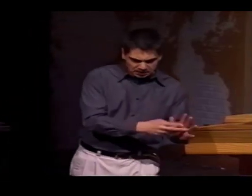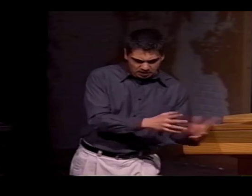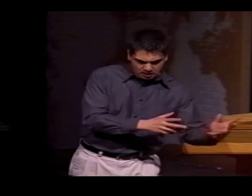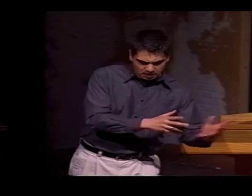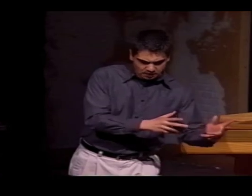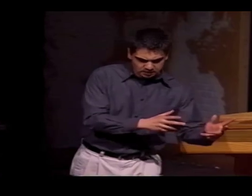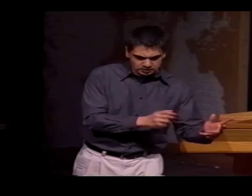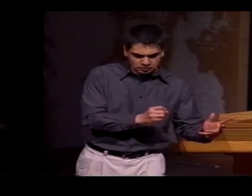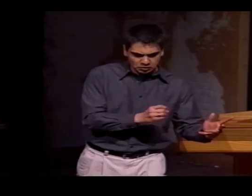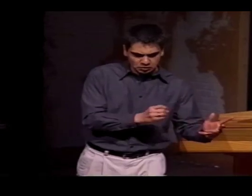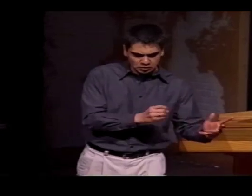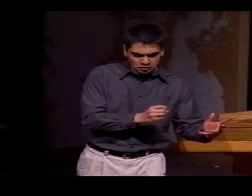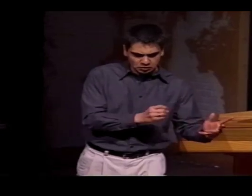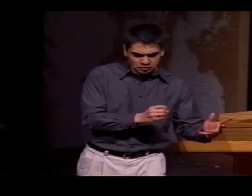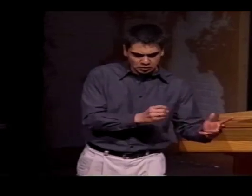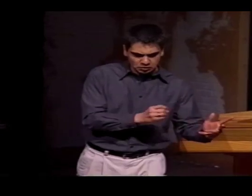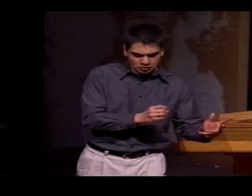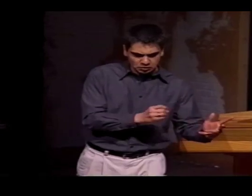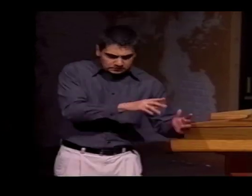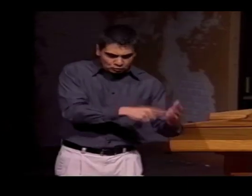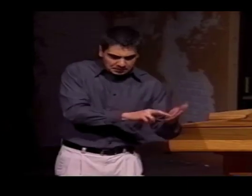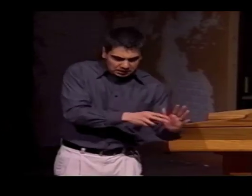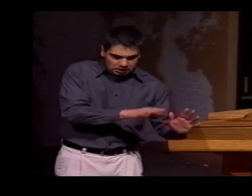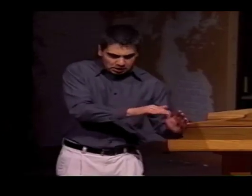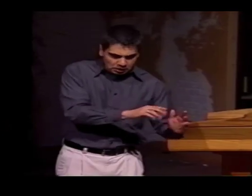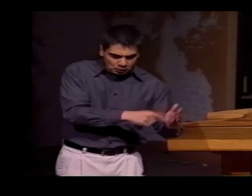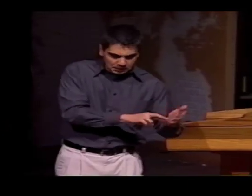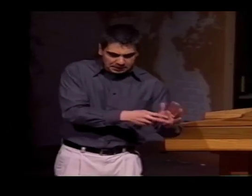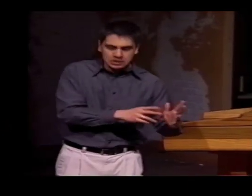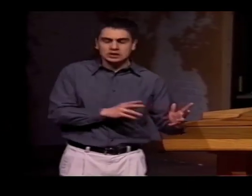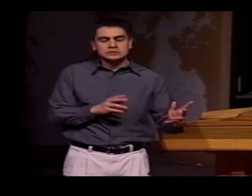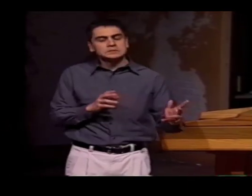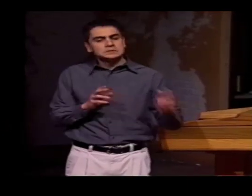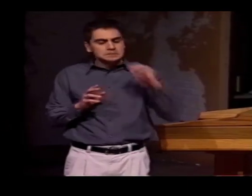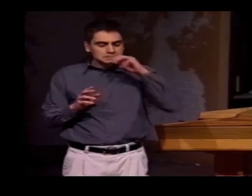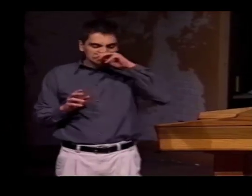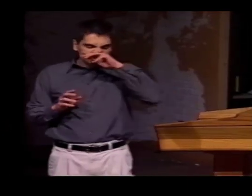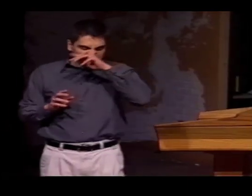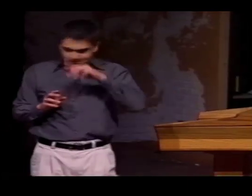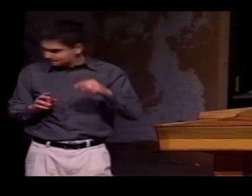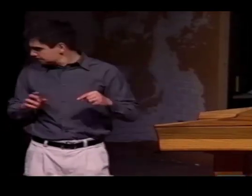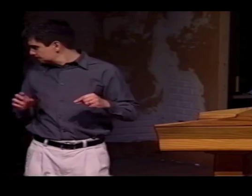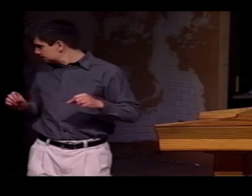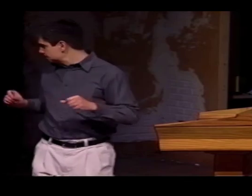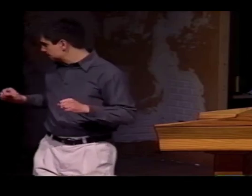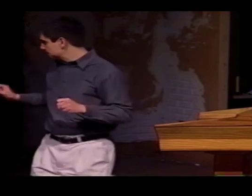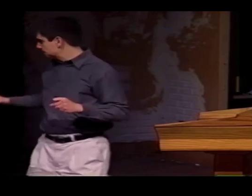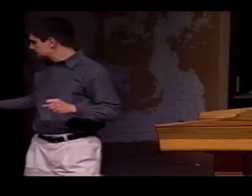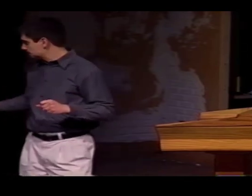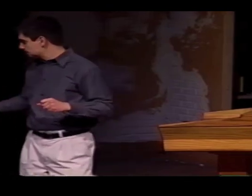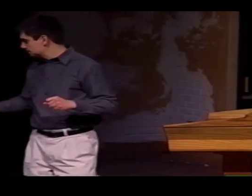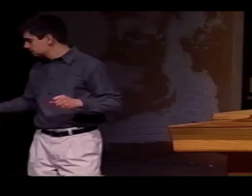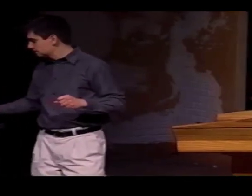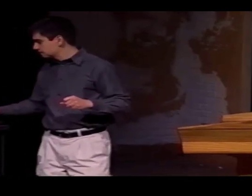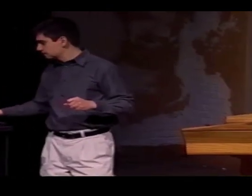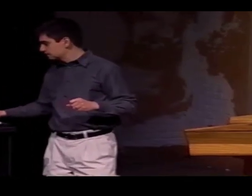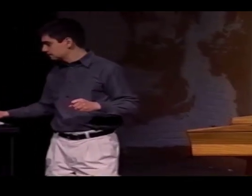SOMETIMES WE HAD TO CLARIFY AND ASK A PERSON WHAT THEY MEANT. "DO YOU MEAN THIS?" AND THEN GET A RESPONSE FROM THEM.